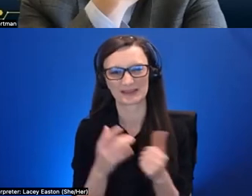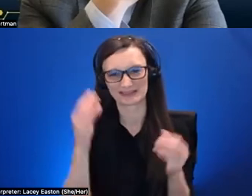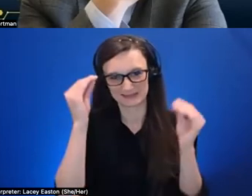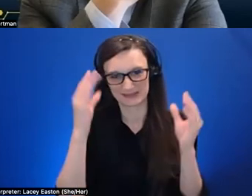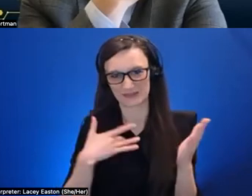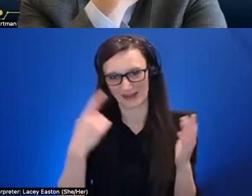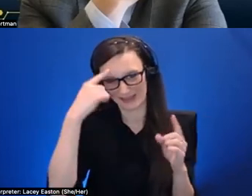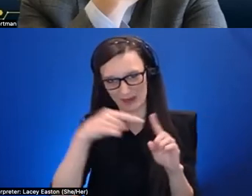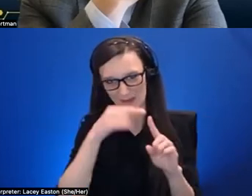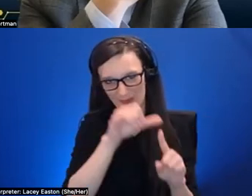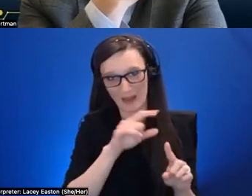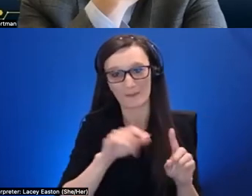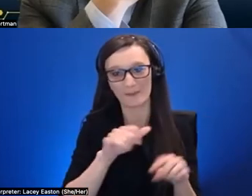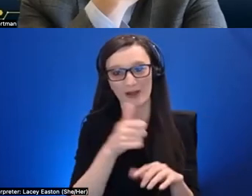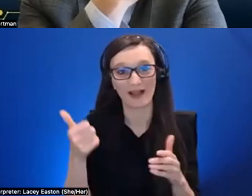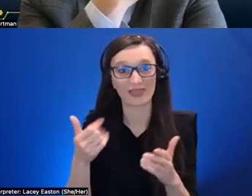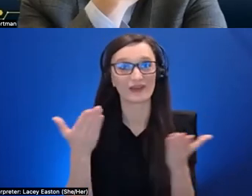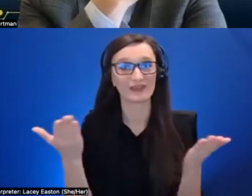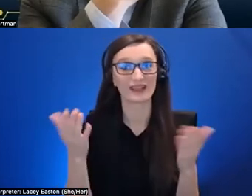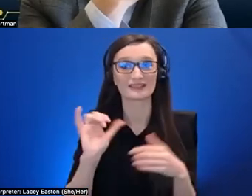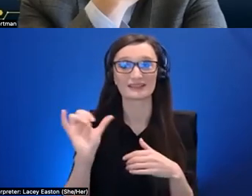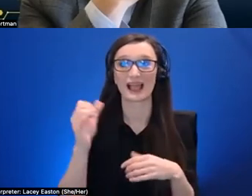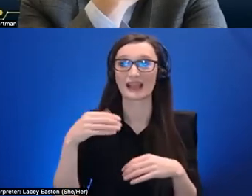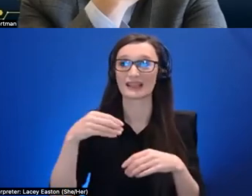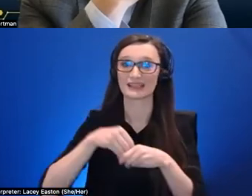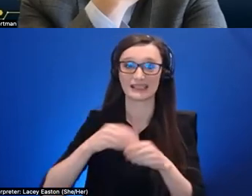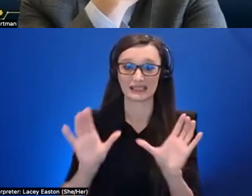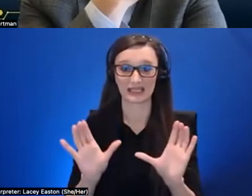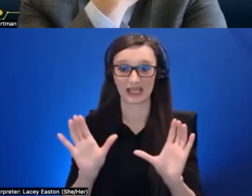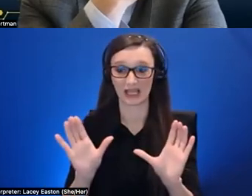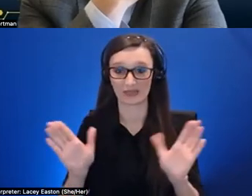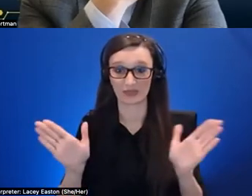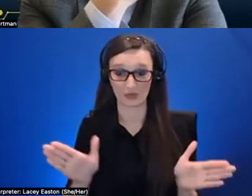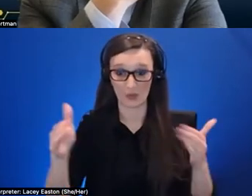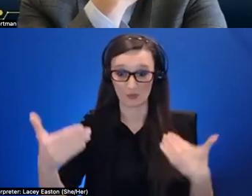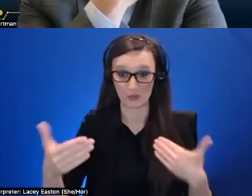been in lecture halls whereas there's a podium and there are some controls to control uh lighting